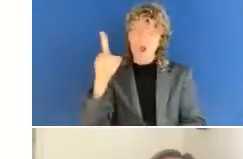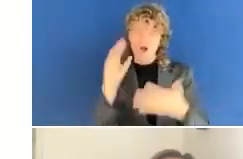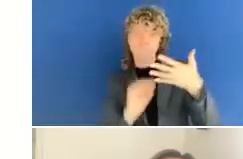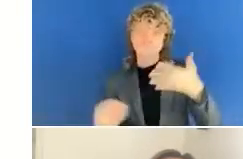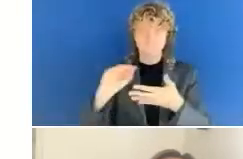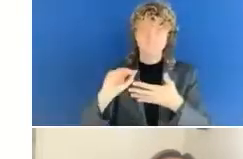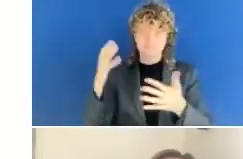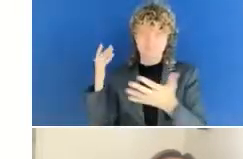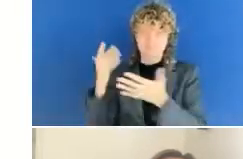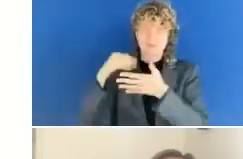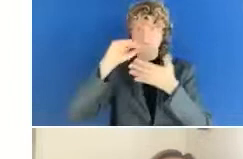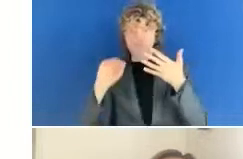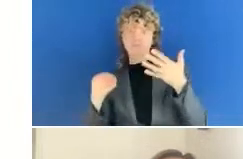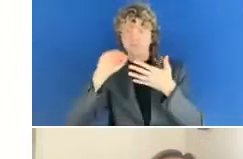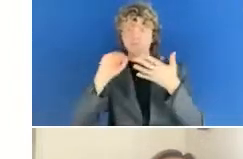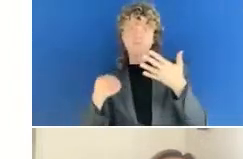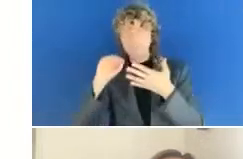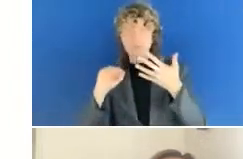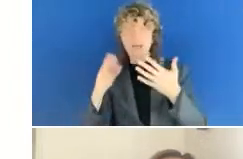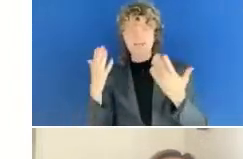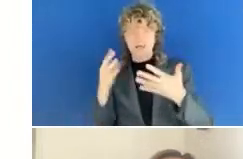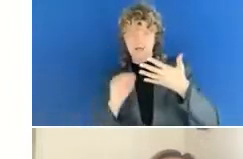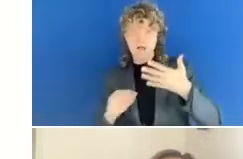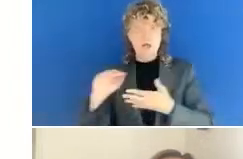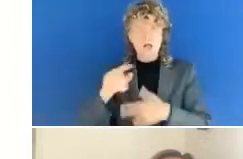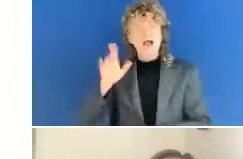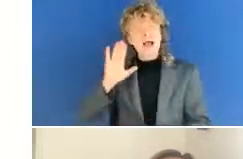So it's their own personal experiences that has informed their perception of how things